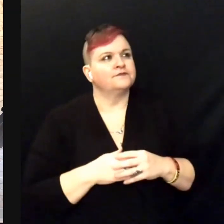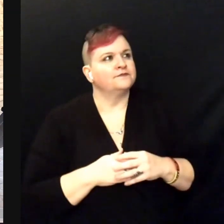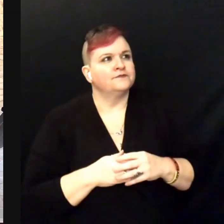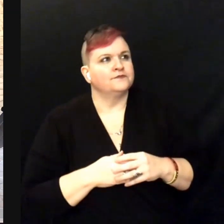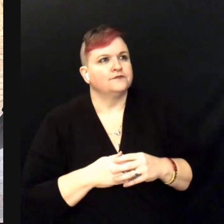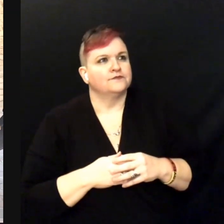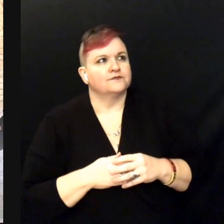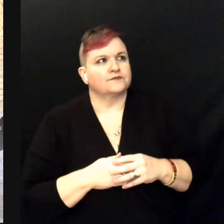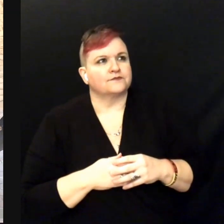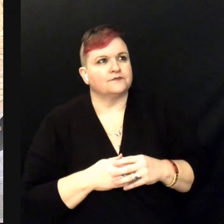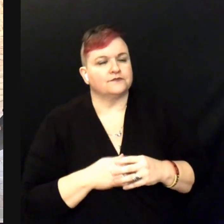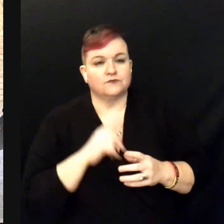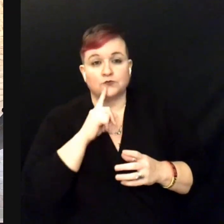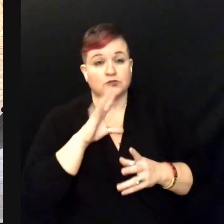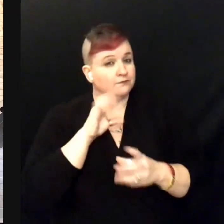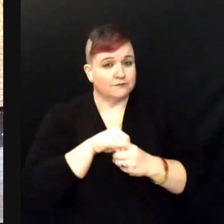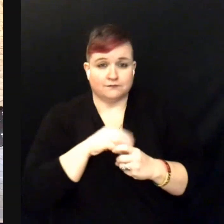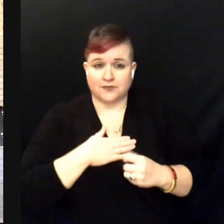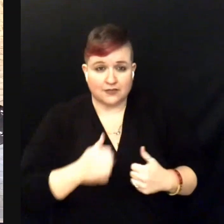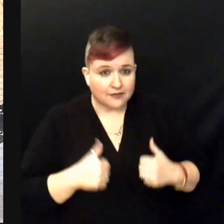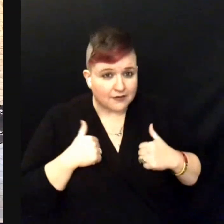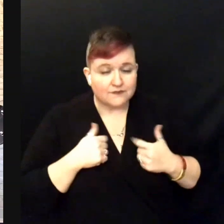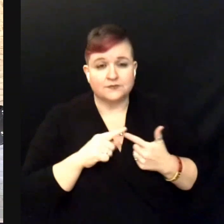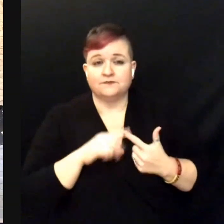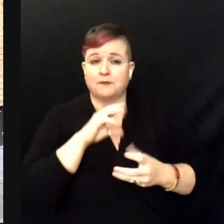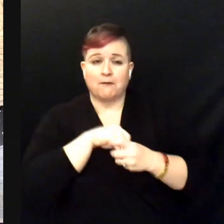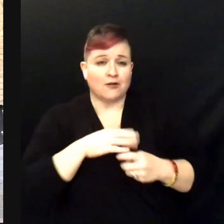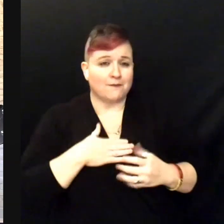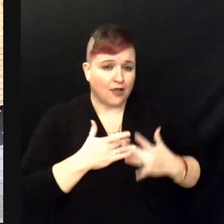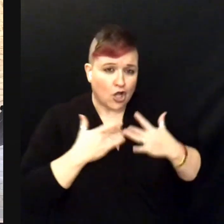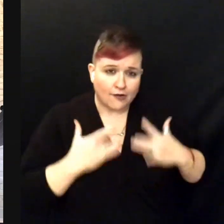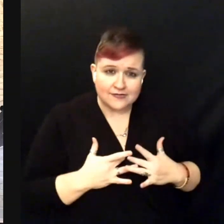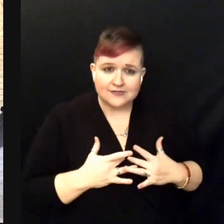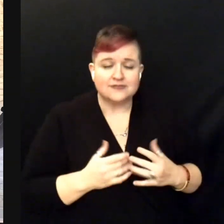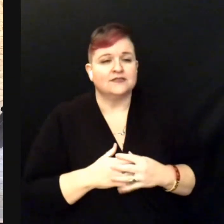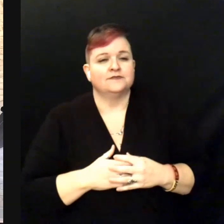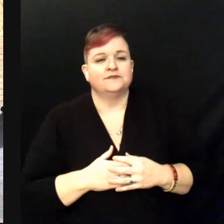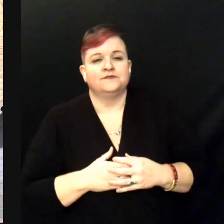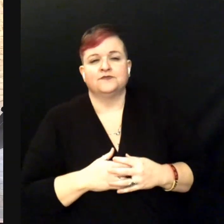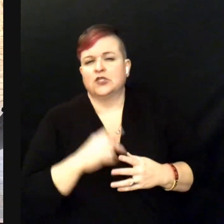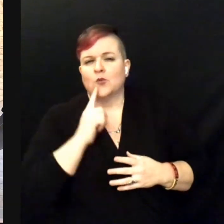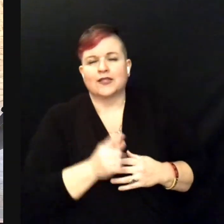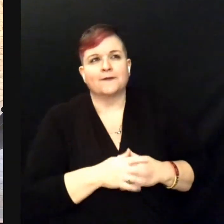a part of my life, and part of my heart. It's merely saying that ...